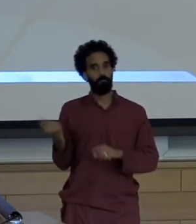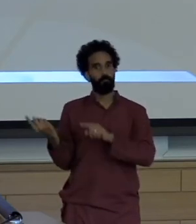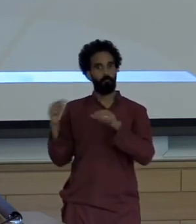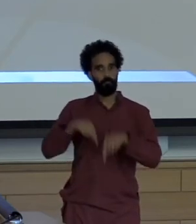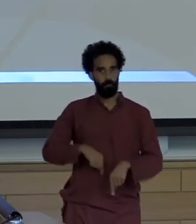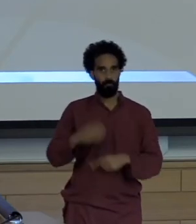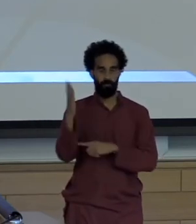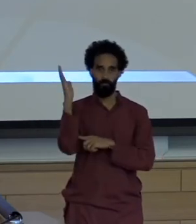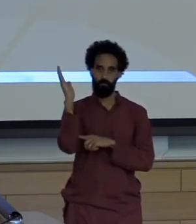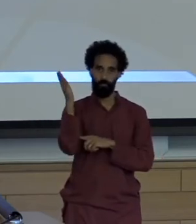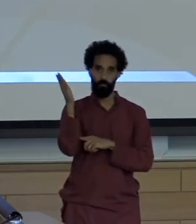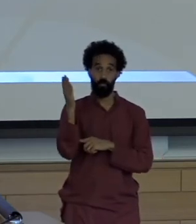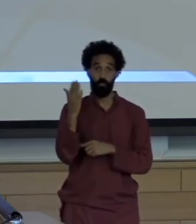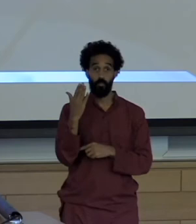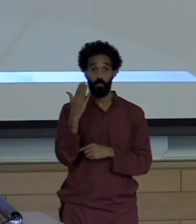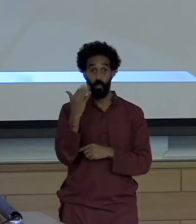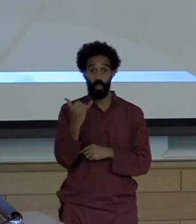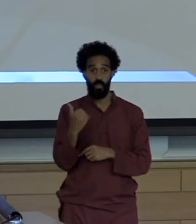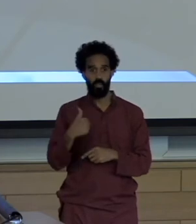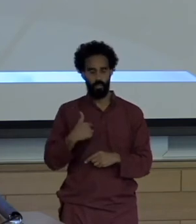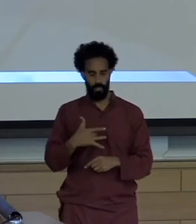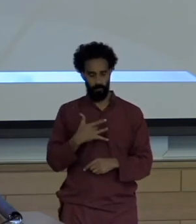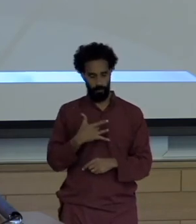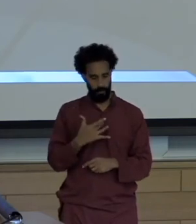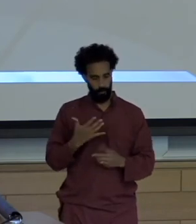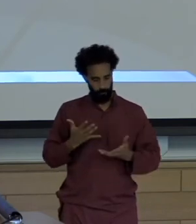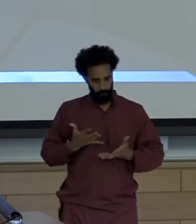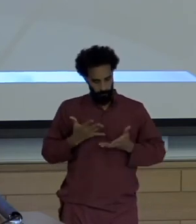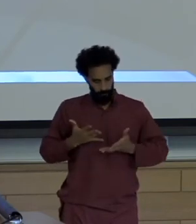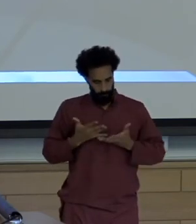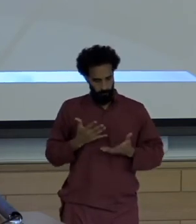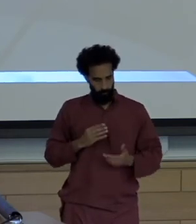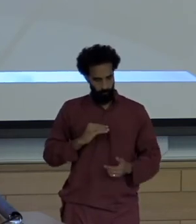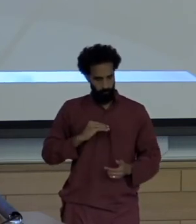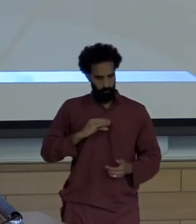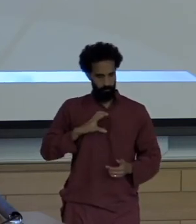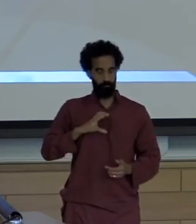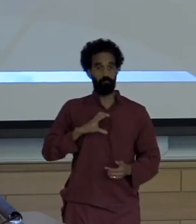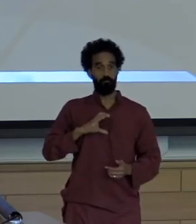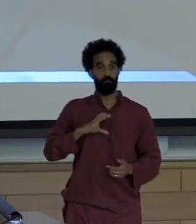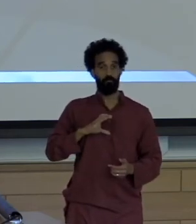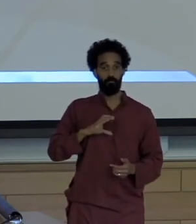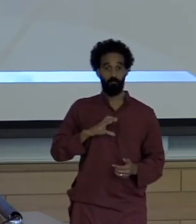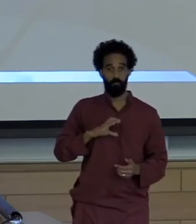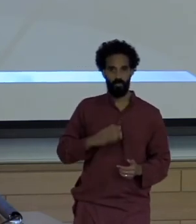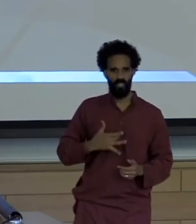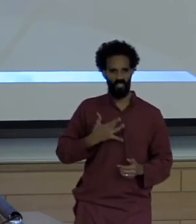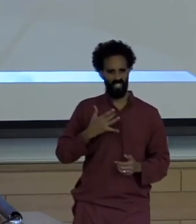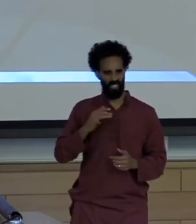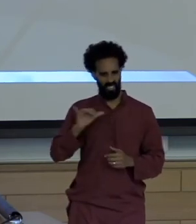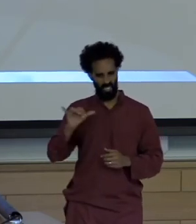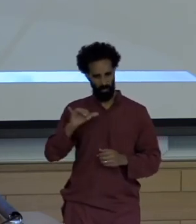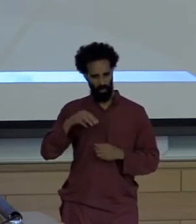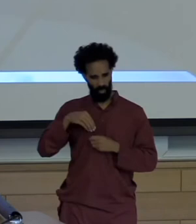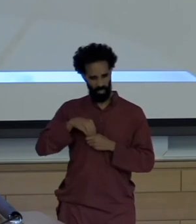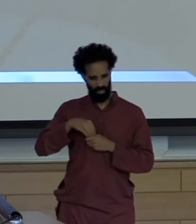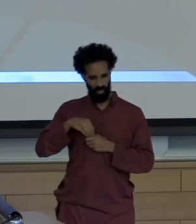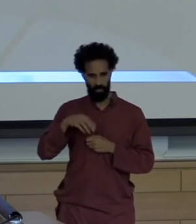Did so powered by the romantically absurd notion that I might give voice to the voiceless. I